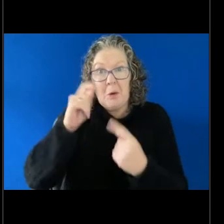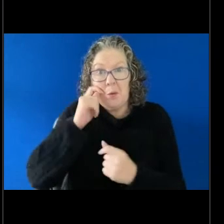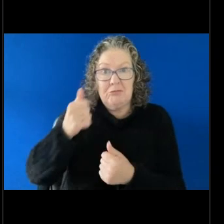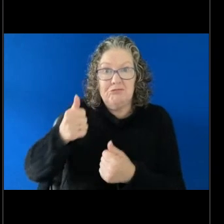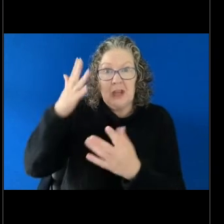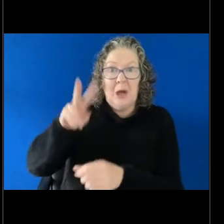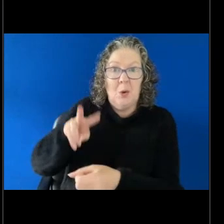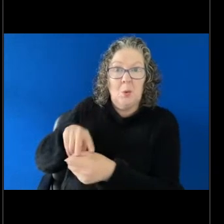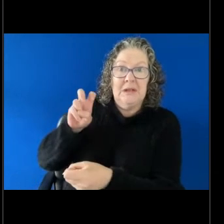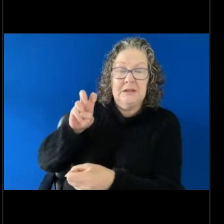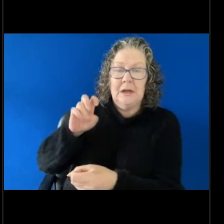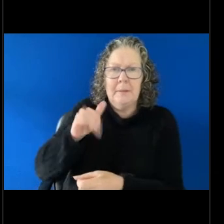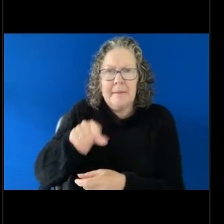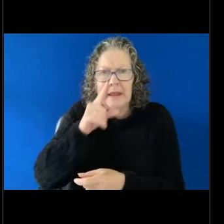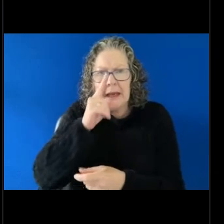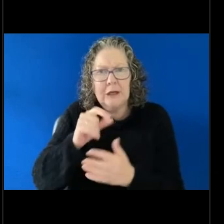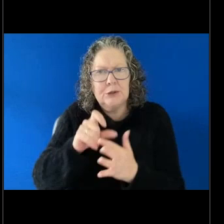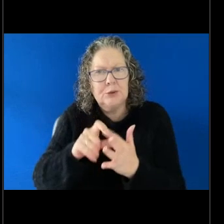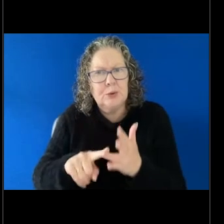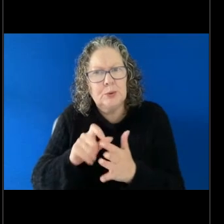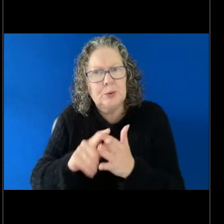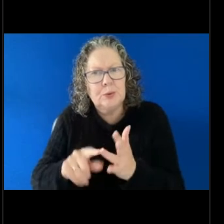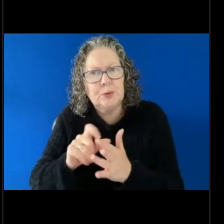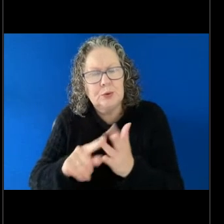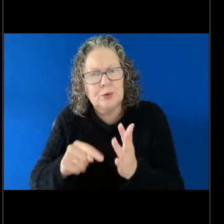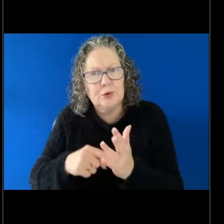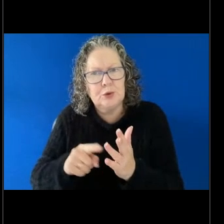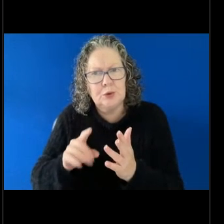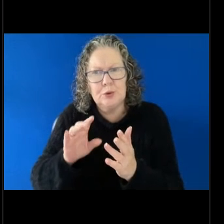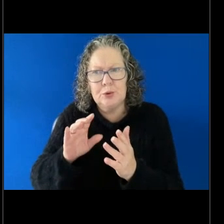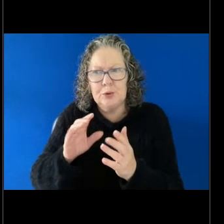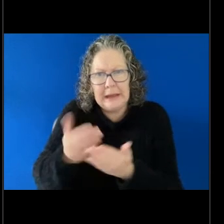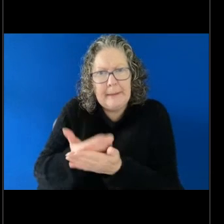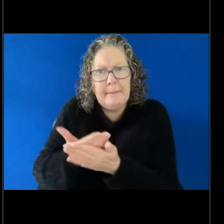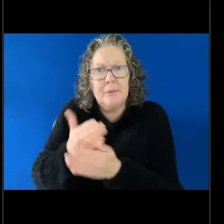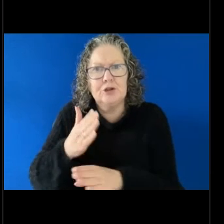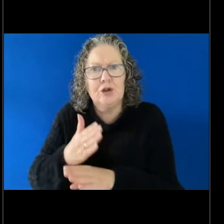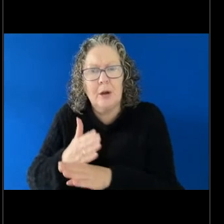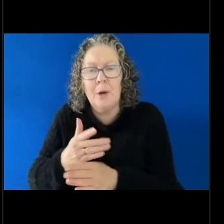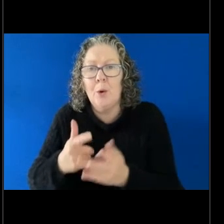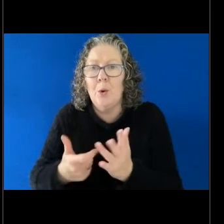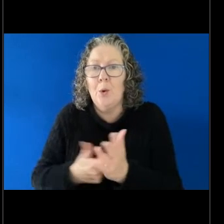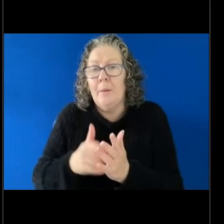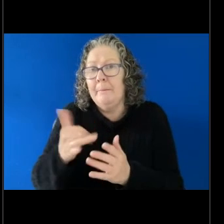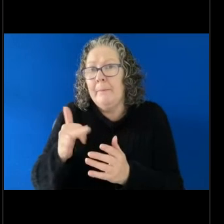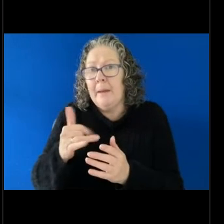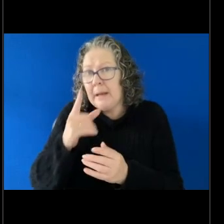avoid that. It may also mean that they seek other support for their emotional well-being,